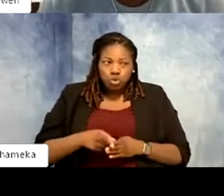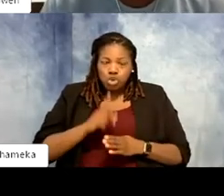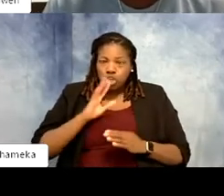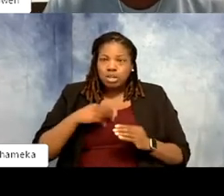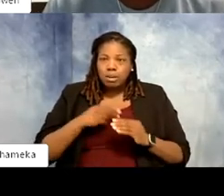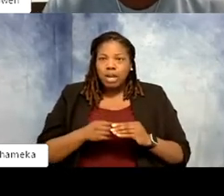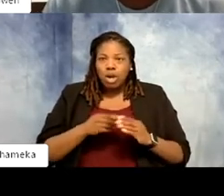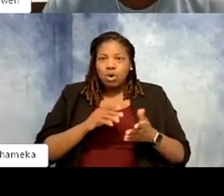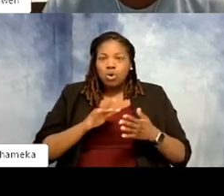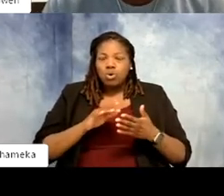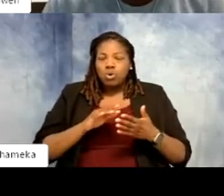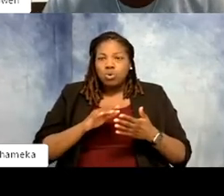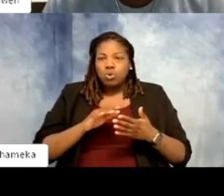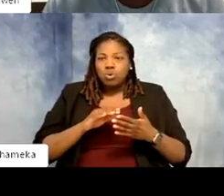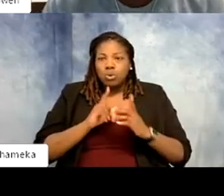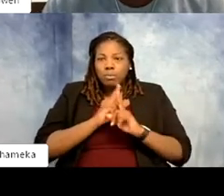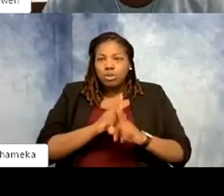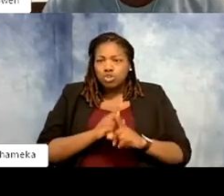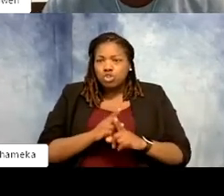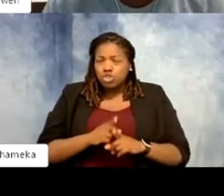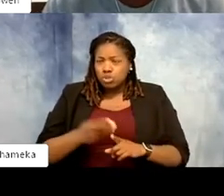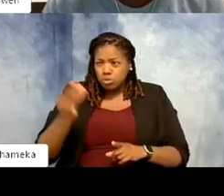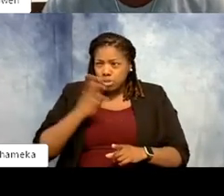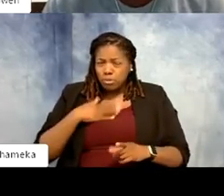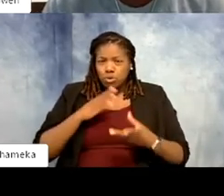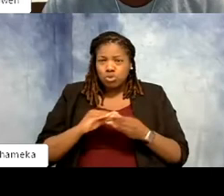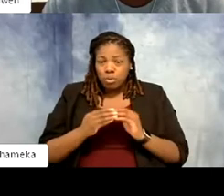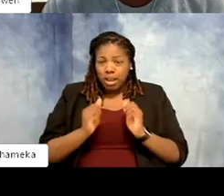incredible story of how you found this field and got into this field and your passion for